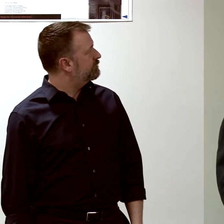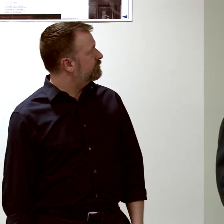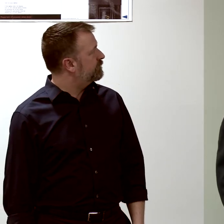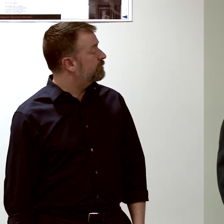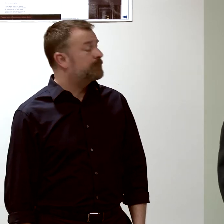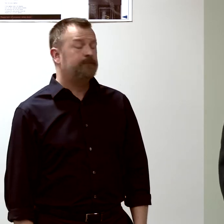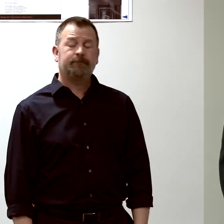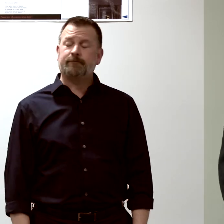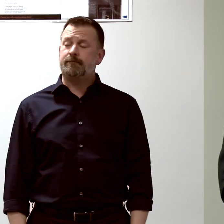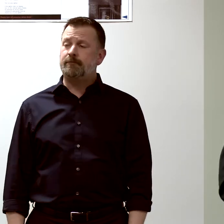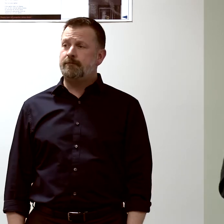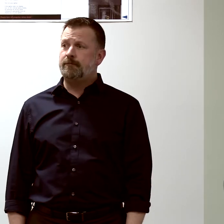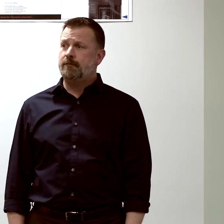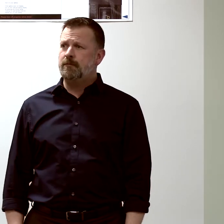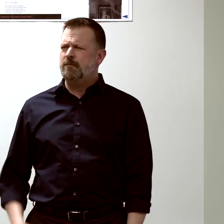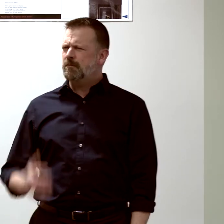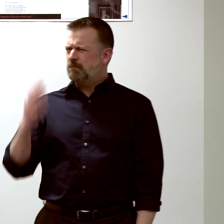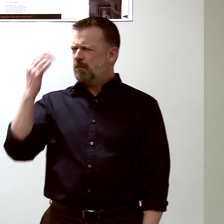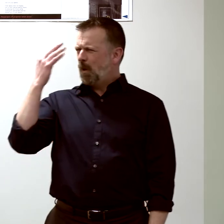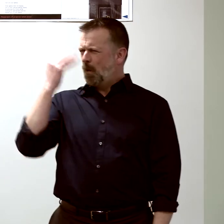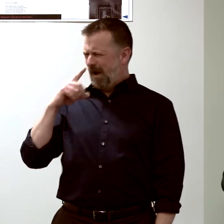One of the reasons that we study mice...